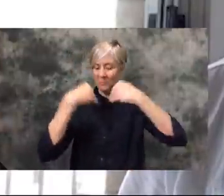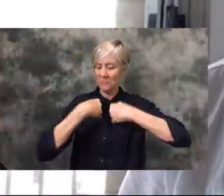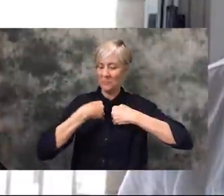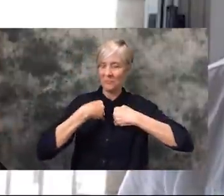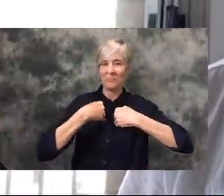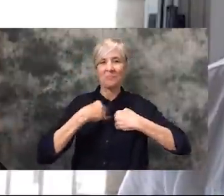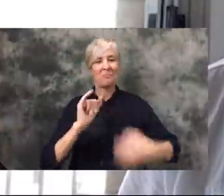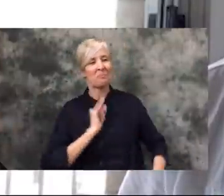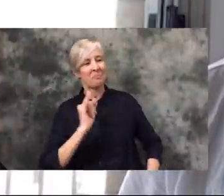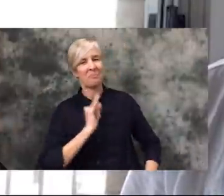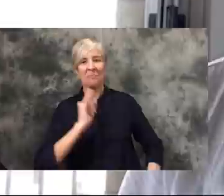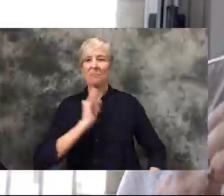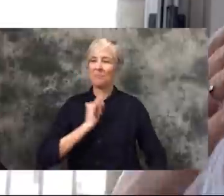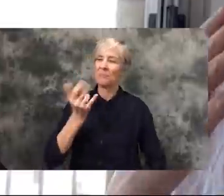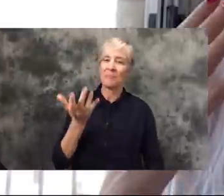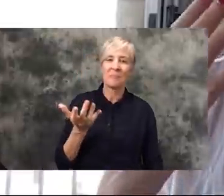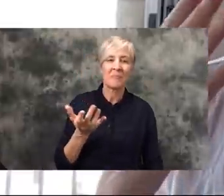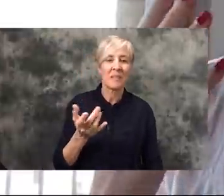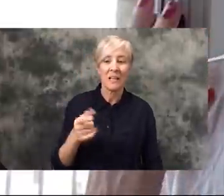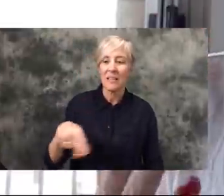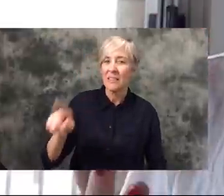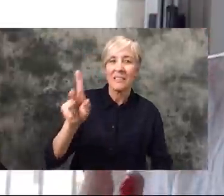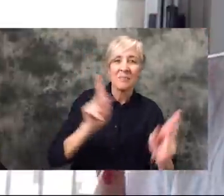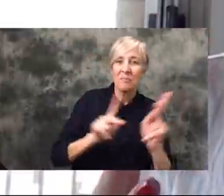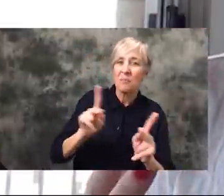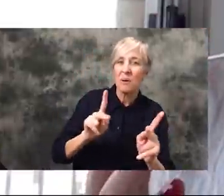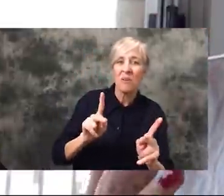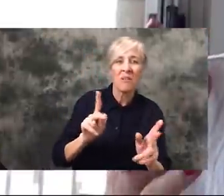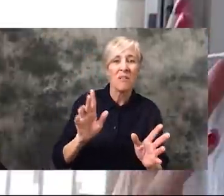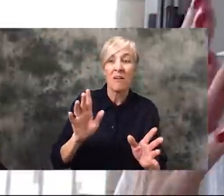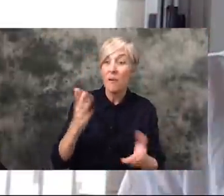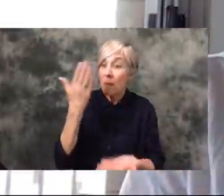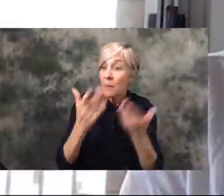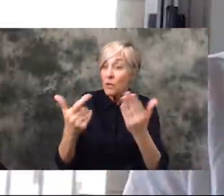concerned about themselves. And these people aren't realizing that you might